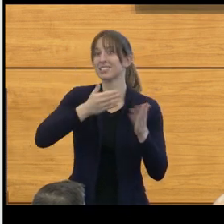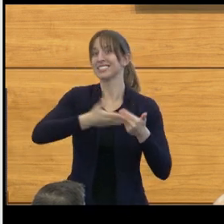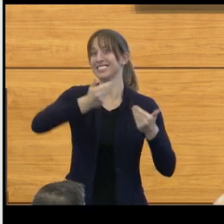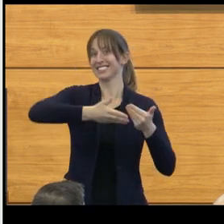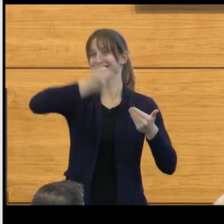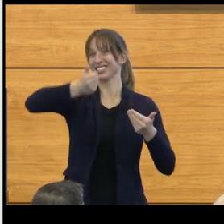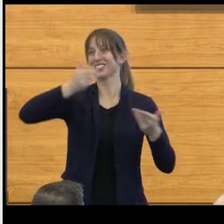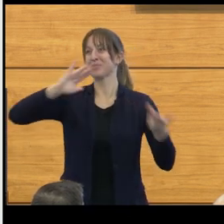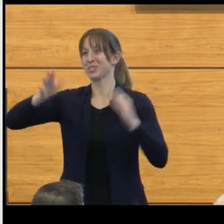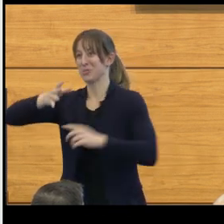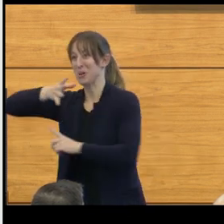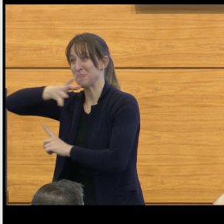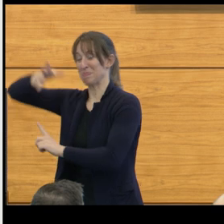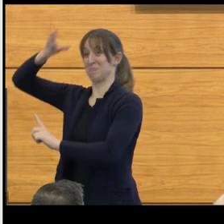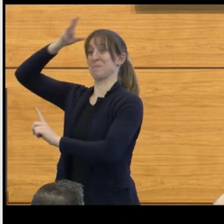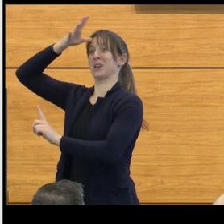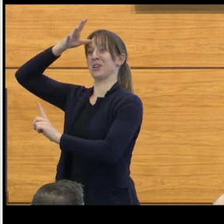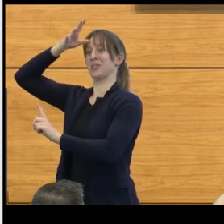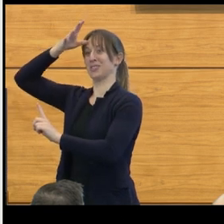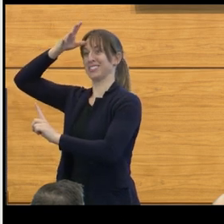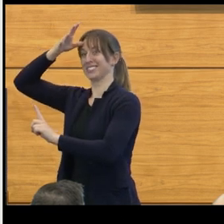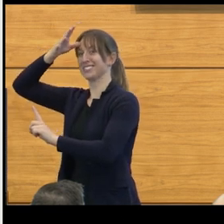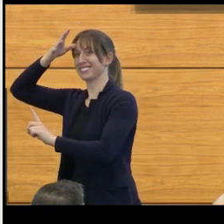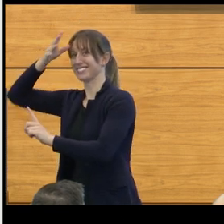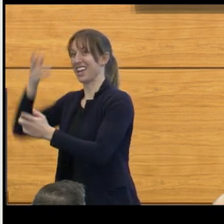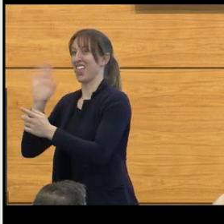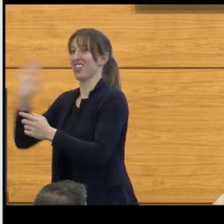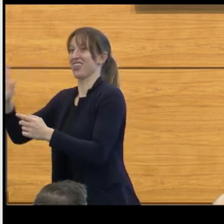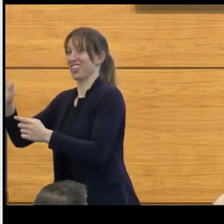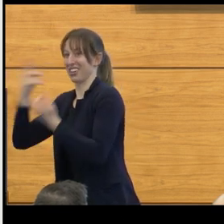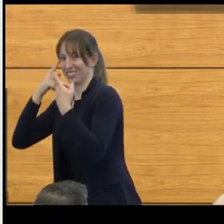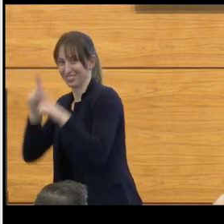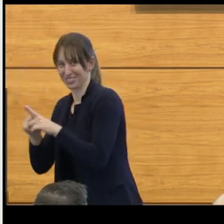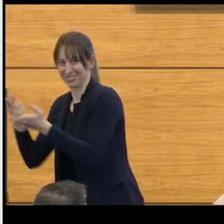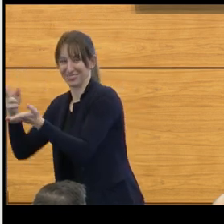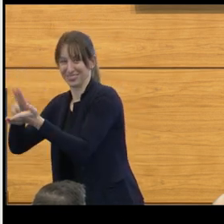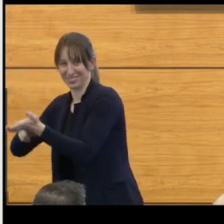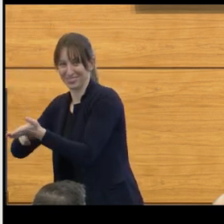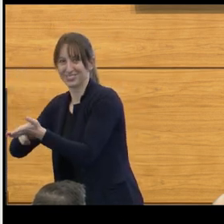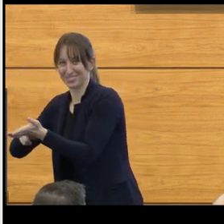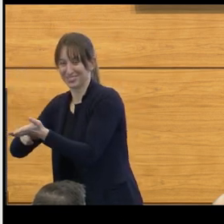when you're about to operate on their child. They will discuss with you whether or not you need to shave